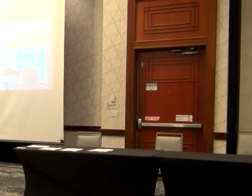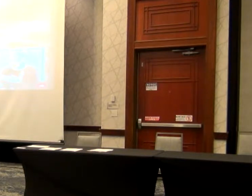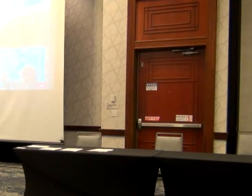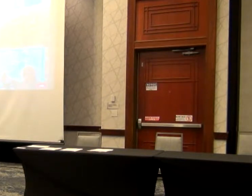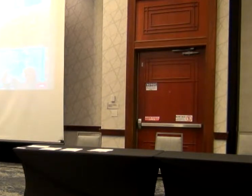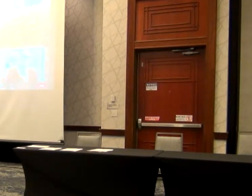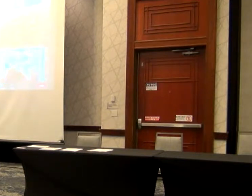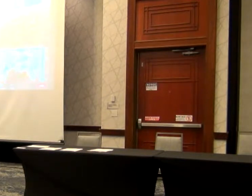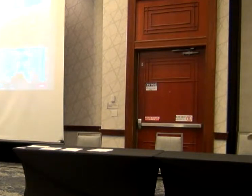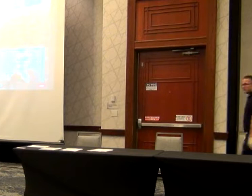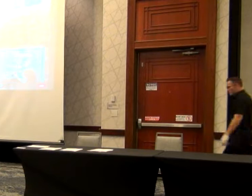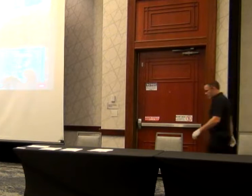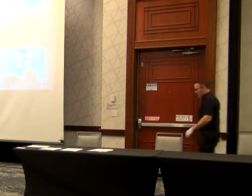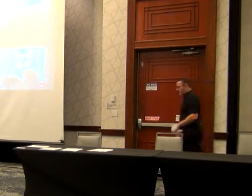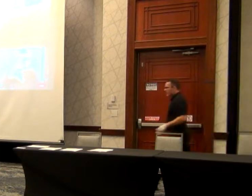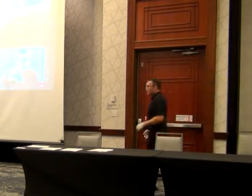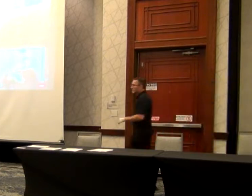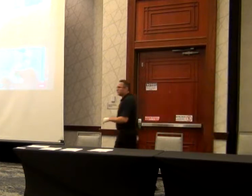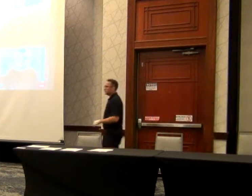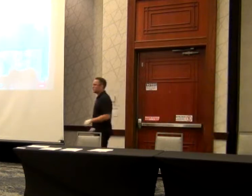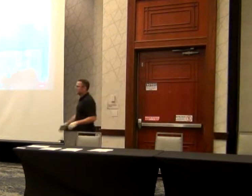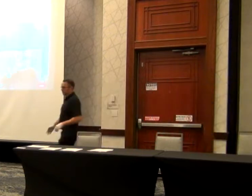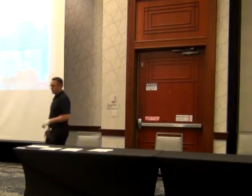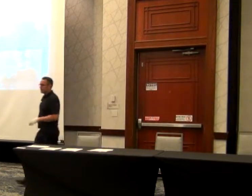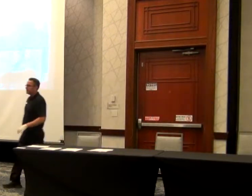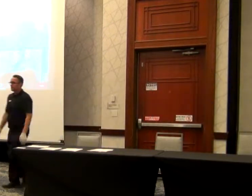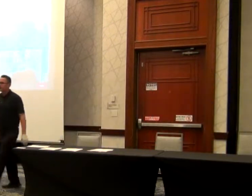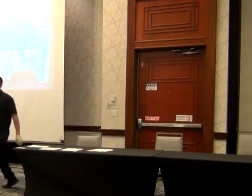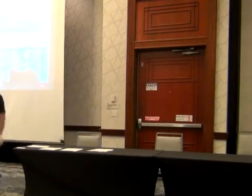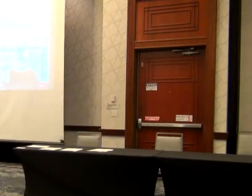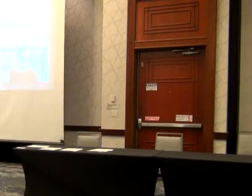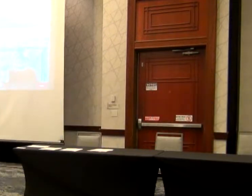Then you arrive at the polling center. Nothing goes to plan, and you can't cast your vote.